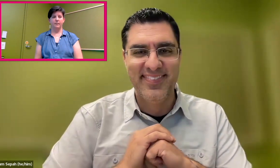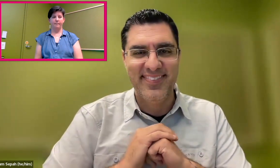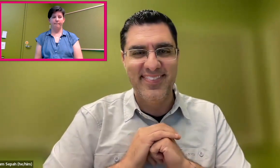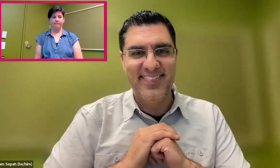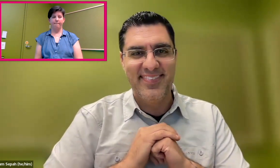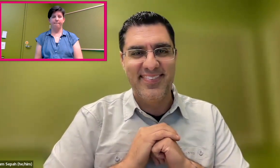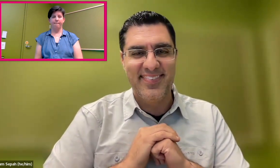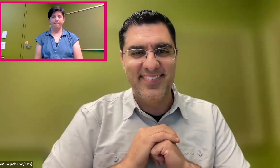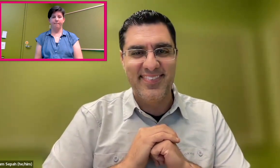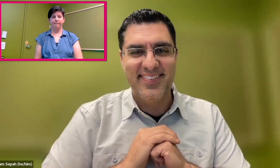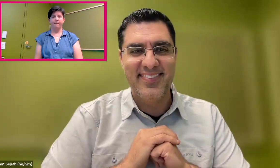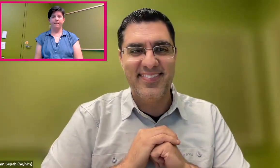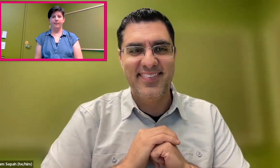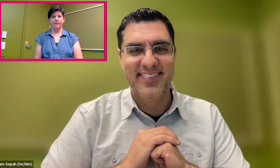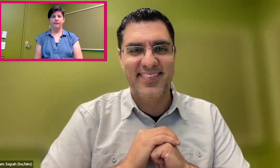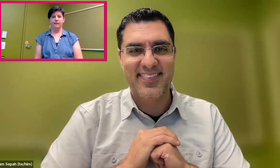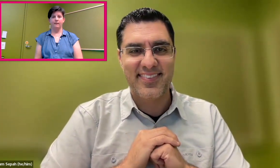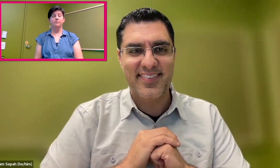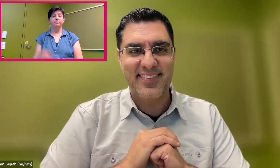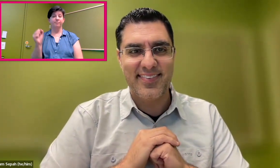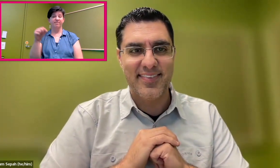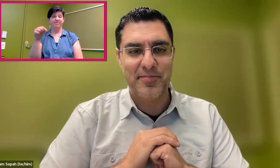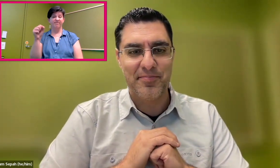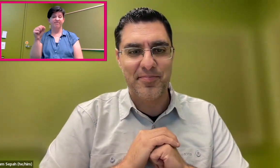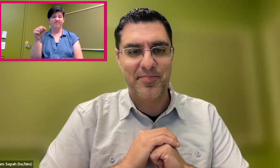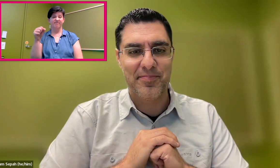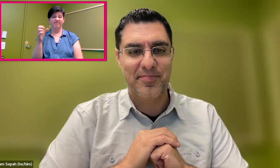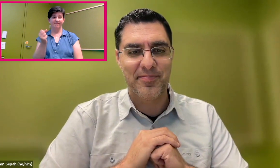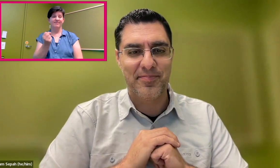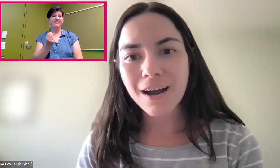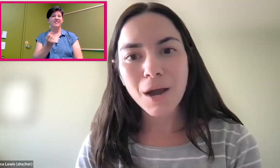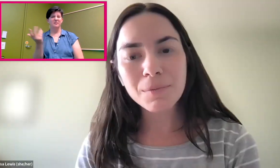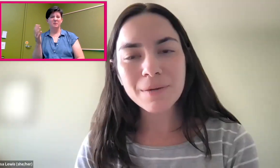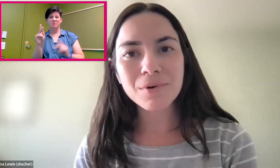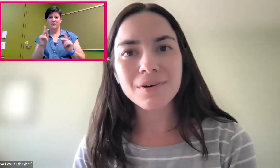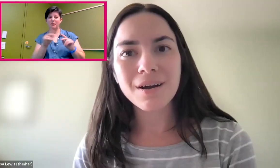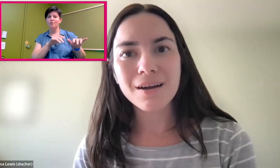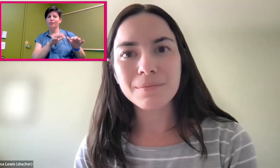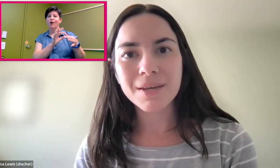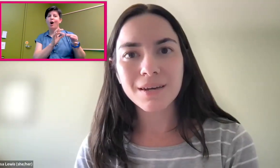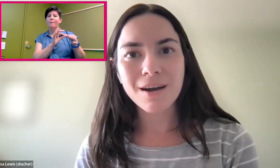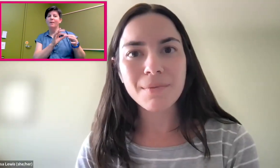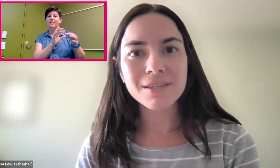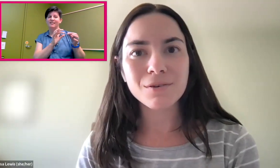I cannot capture that, so we're not there yet. Yeah, a couple people in the comments